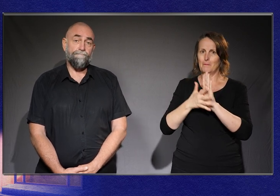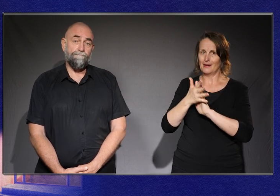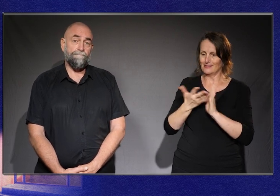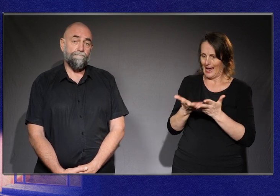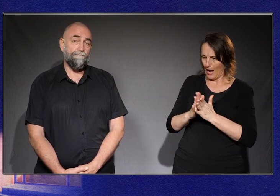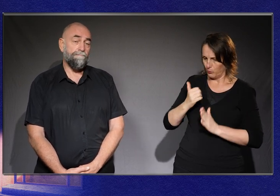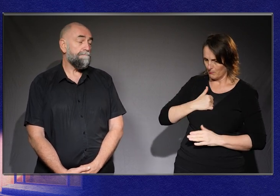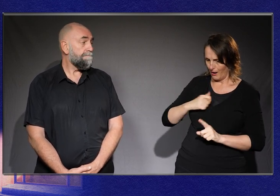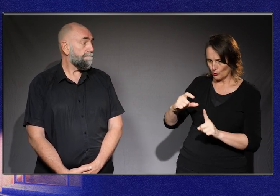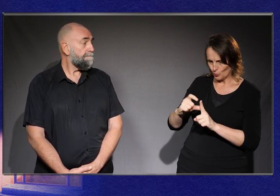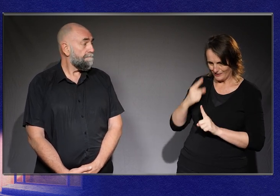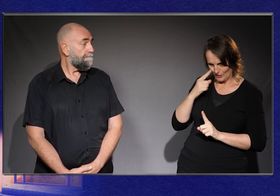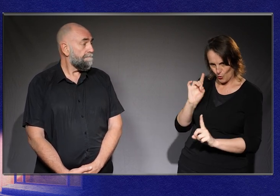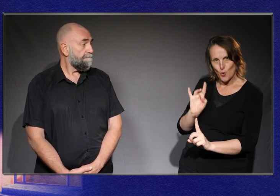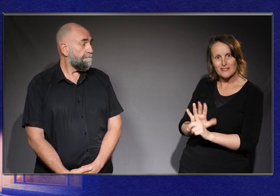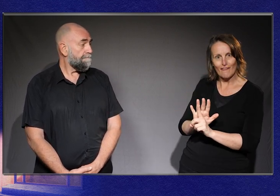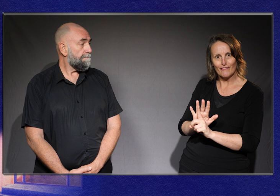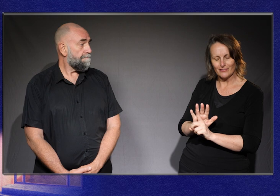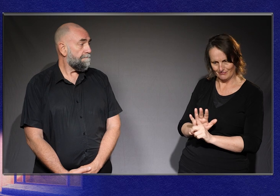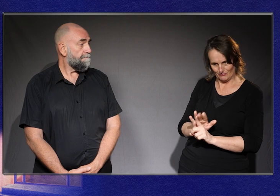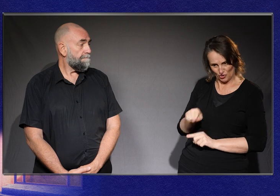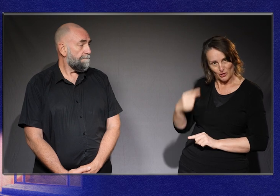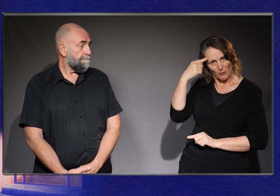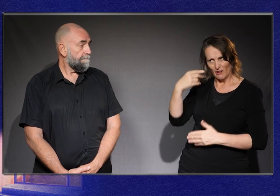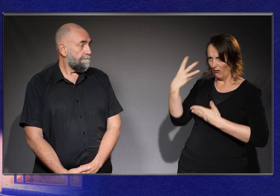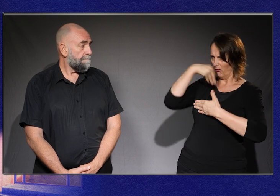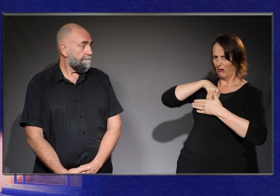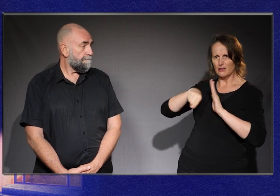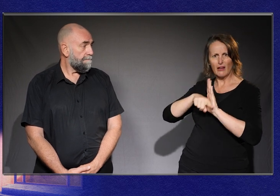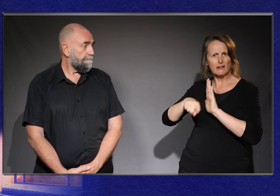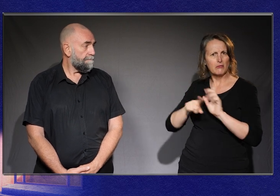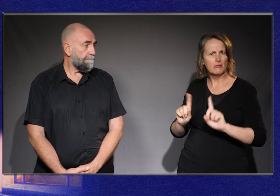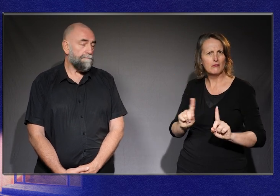But one thing that has really helped has been taking time to listen and connect with other